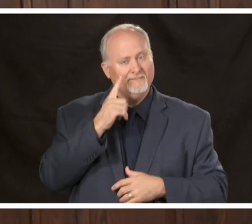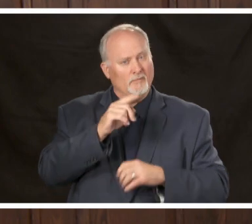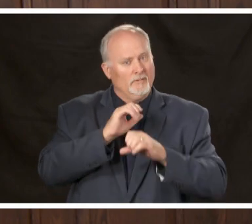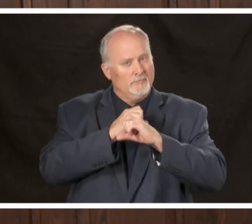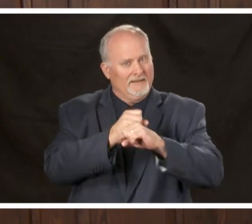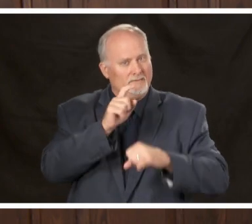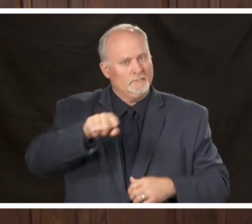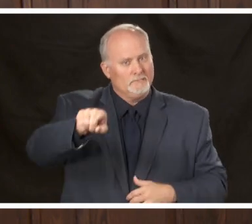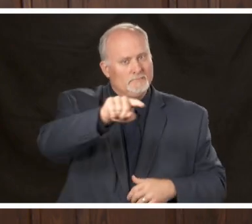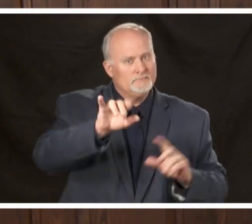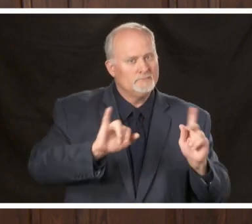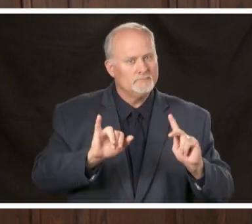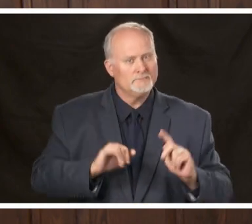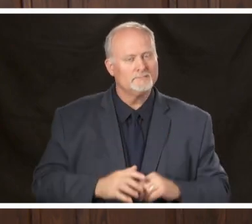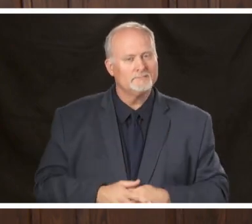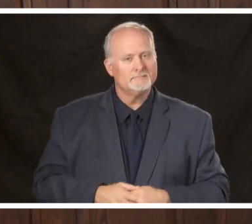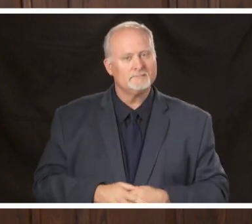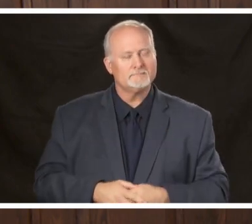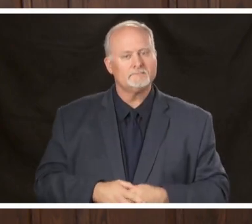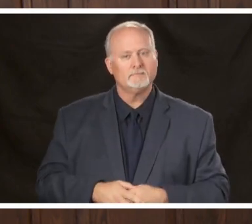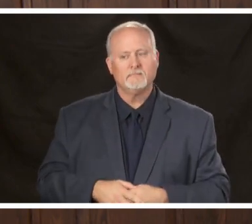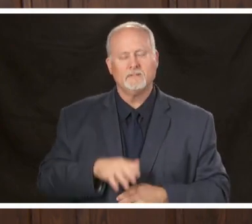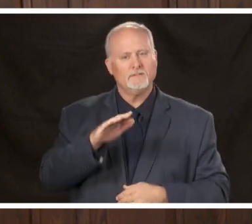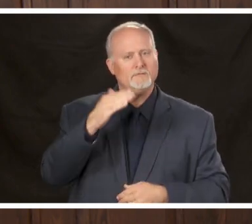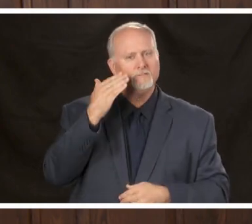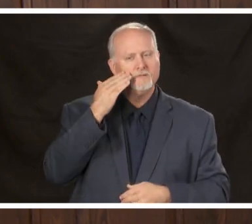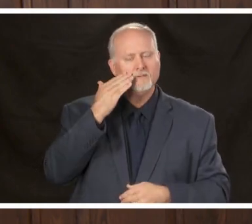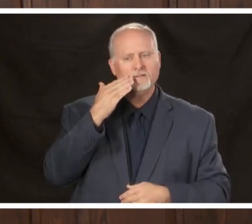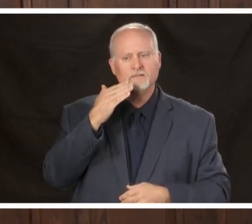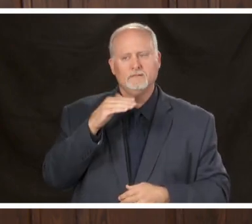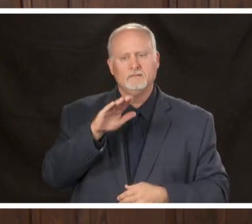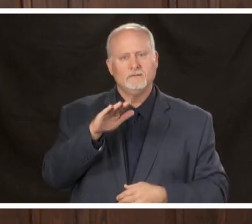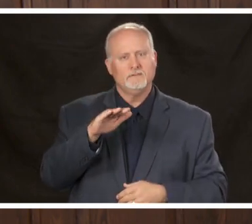protection as well as you've heard that from many media